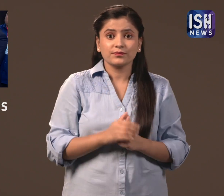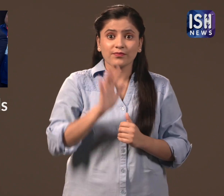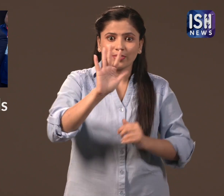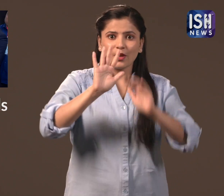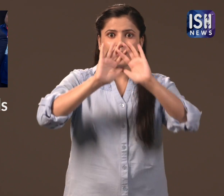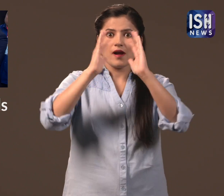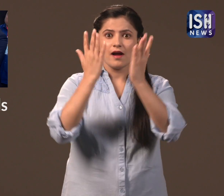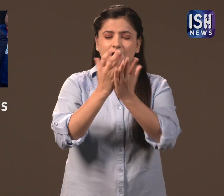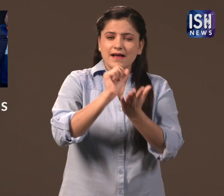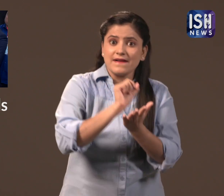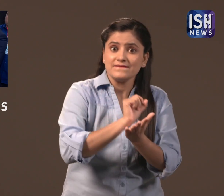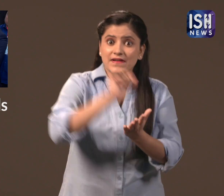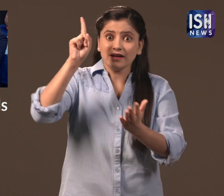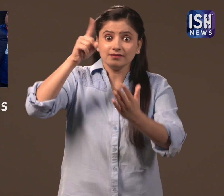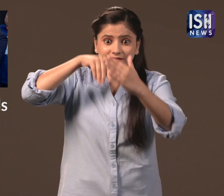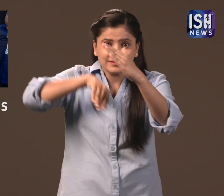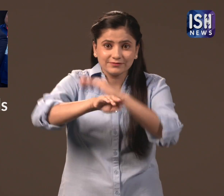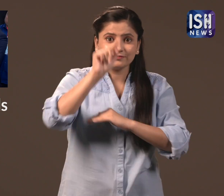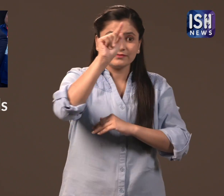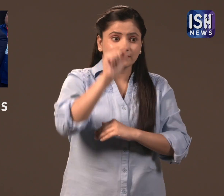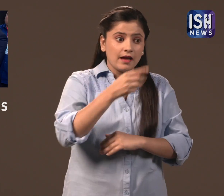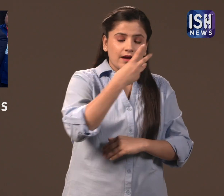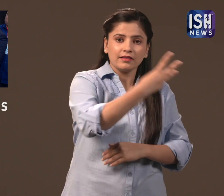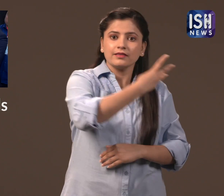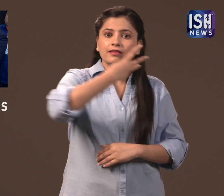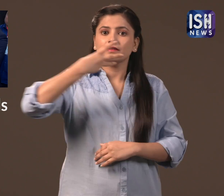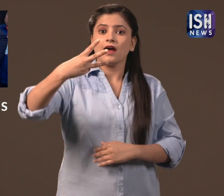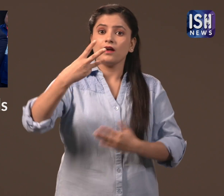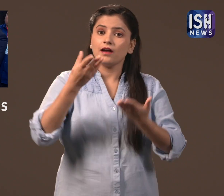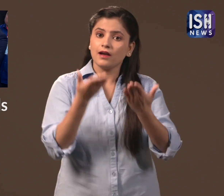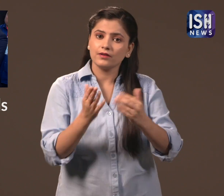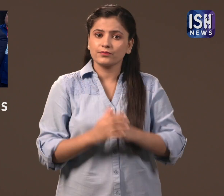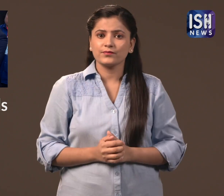They have achieved three world records.